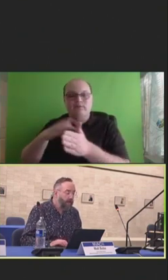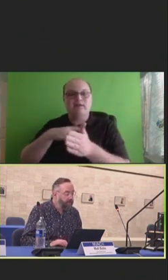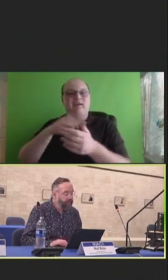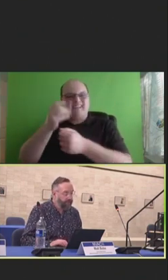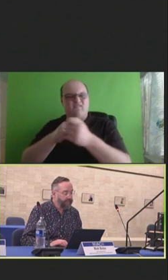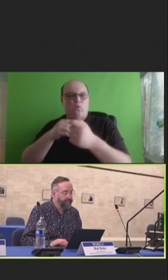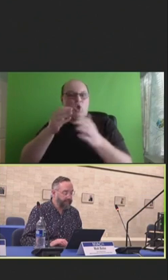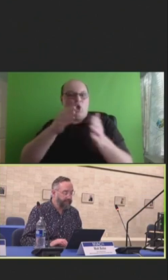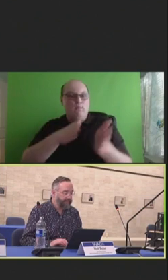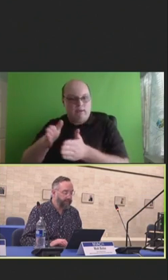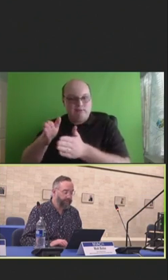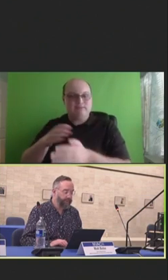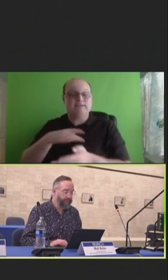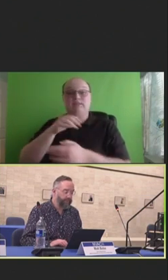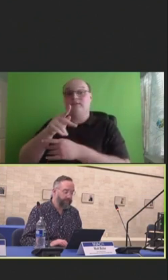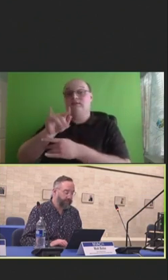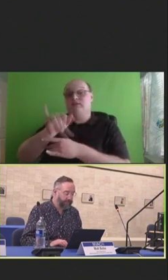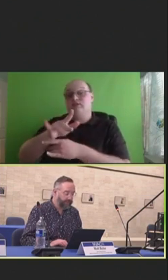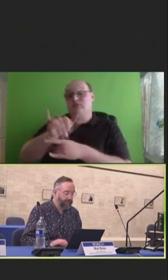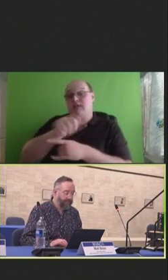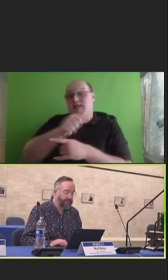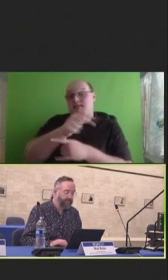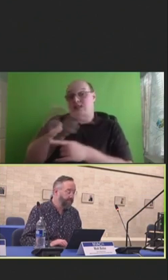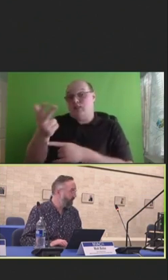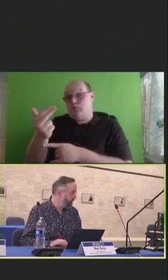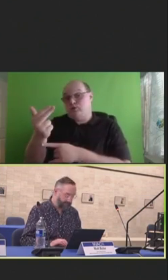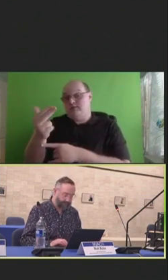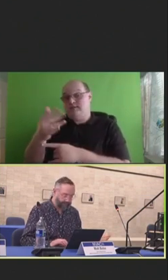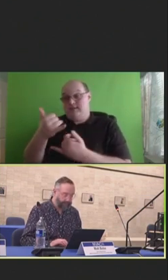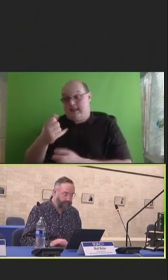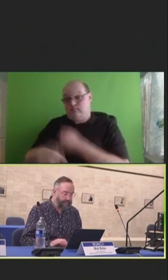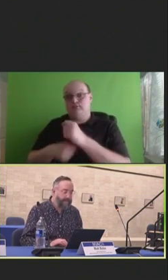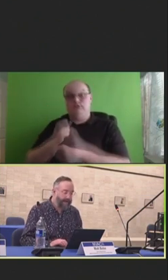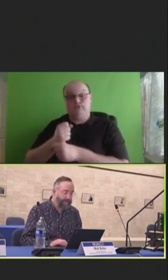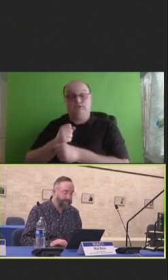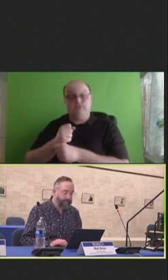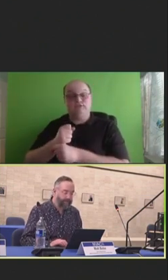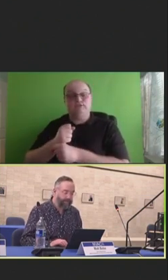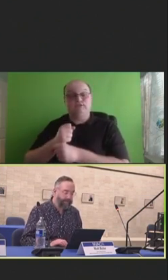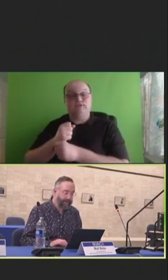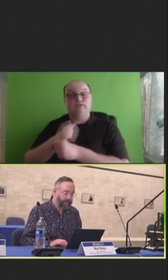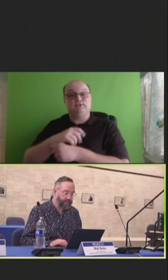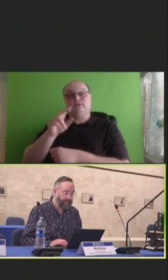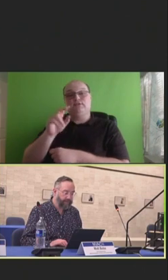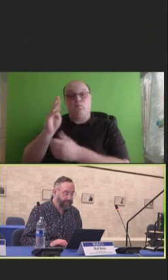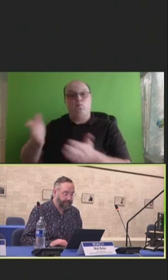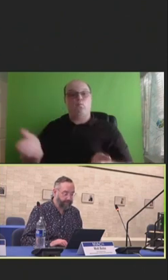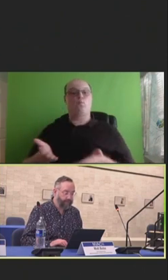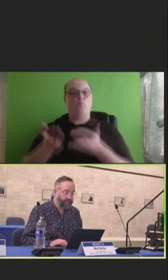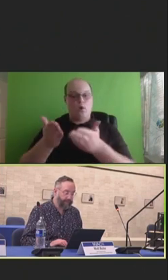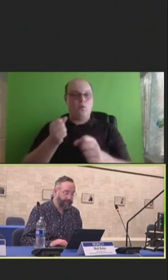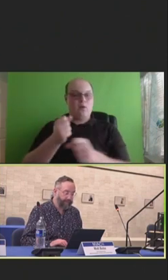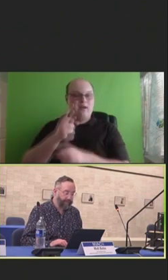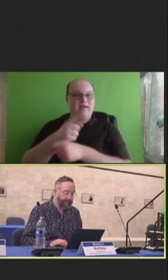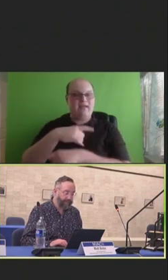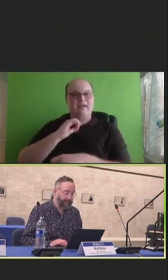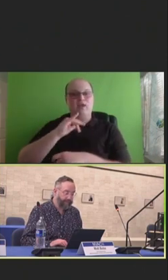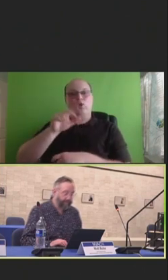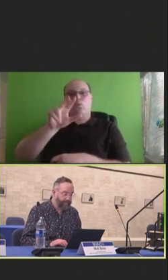On July 10th through the 13th of this year, NACCHO will be hosting its annual NACCHO360 Conference.